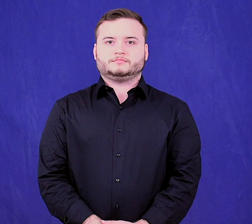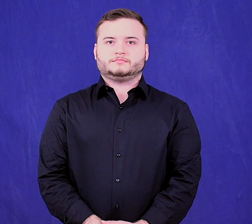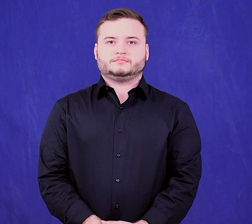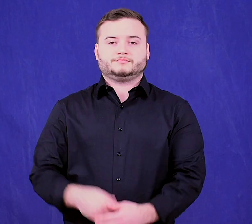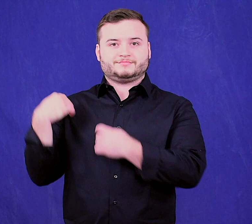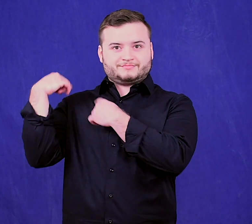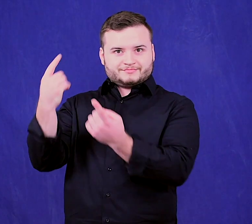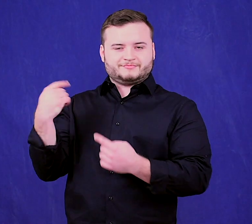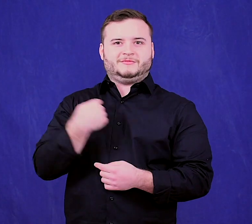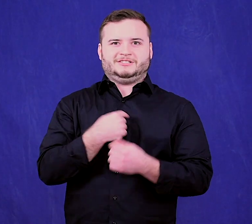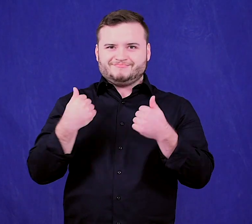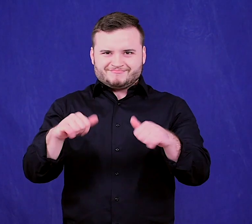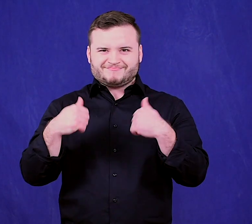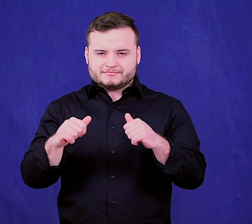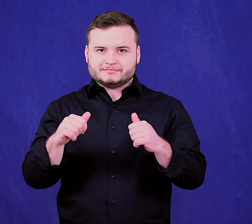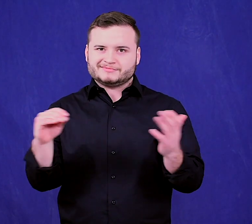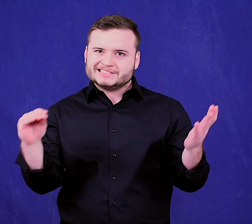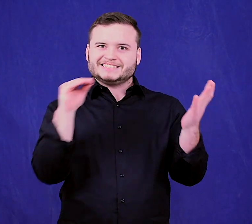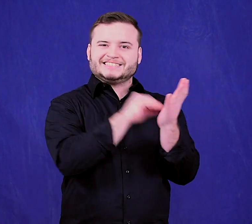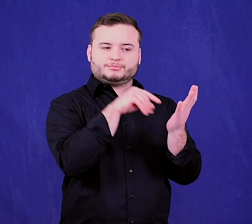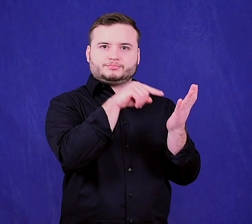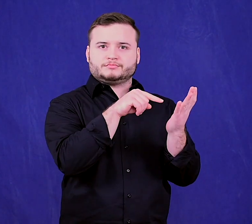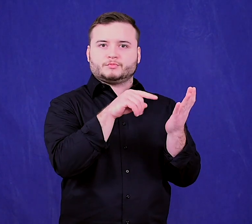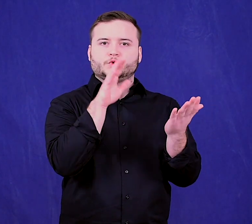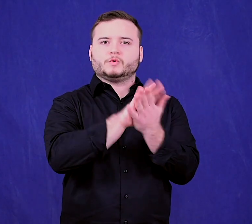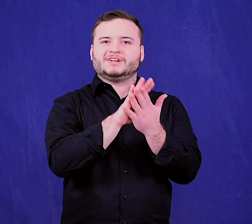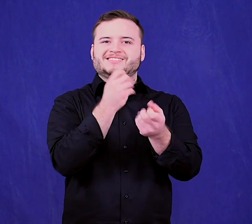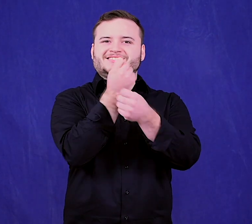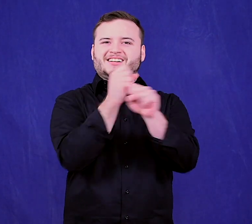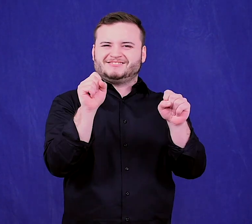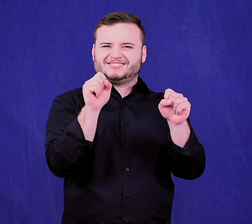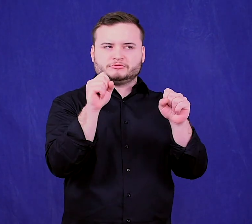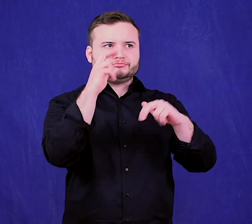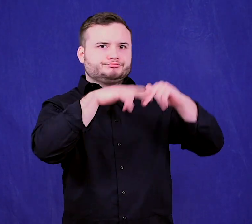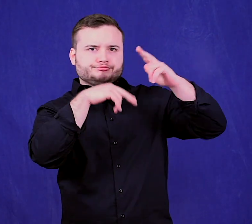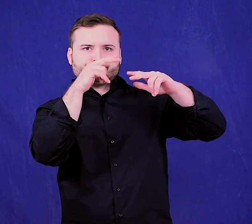We are trying to get visual signaling added to the school-safety infrastructure